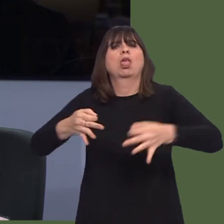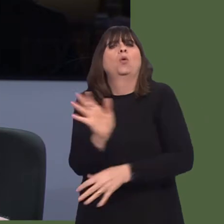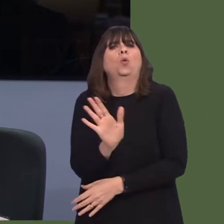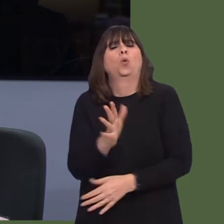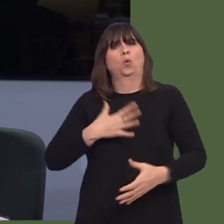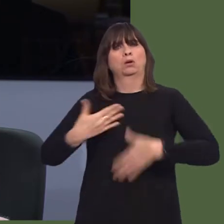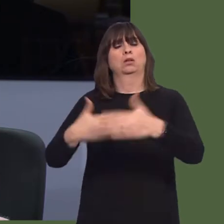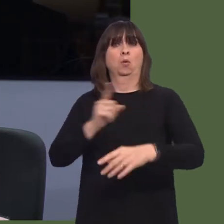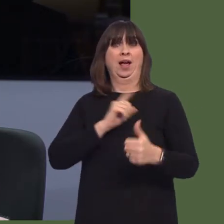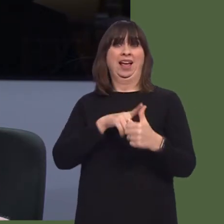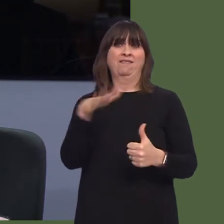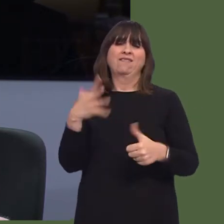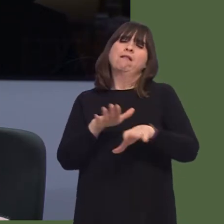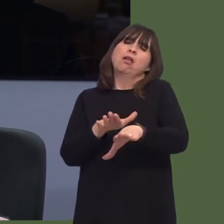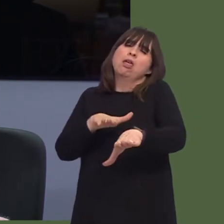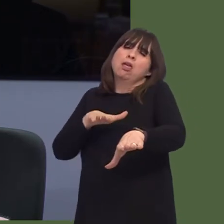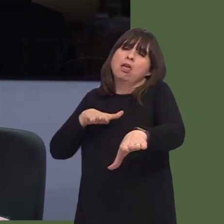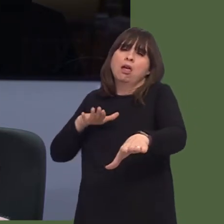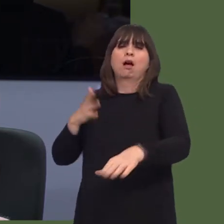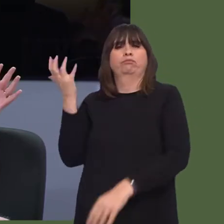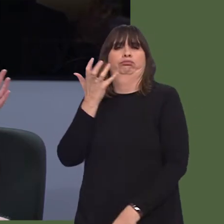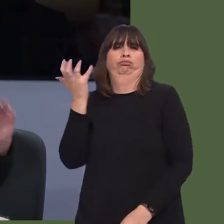receives bids from firms for large contracts that it's going to award, or agencies like